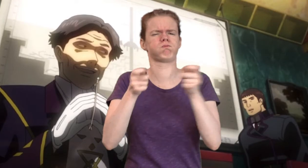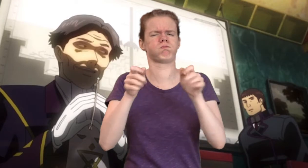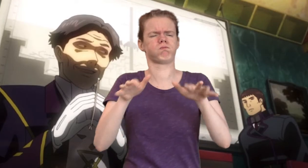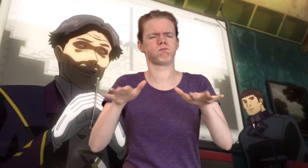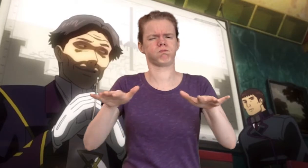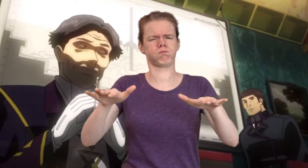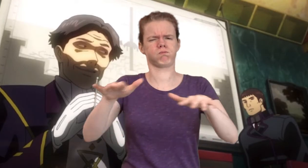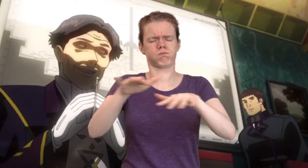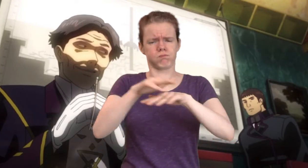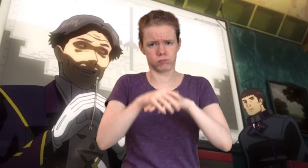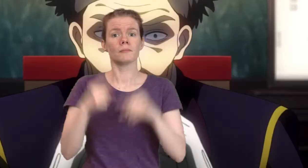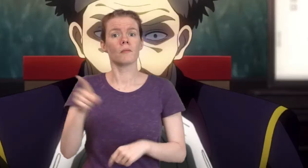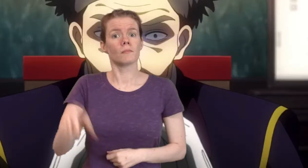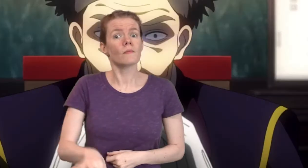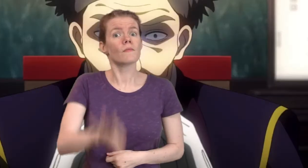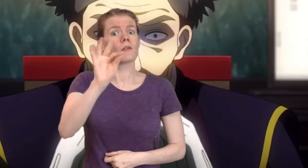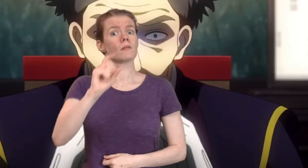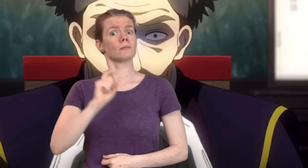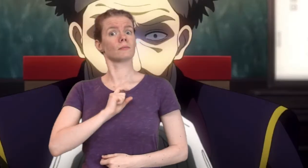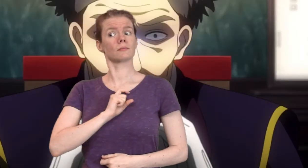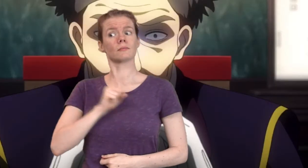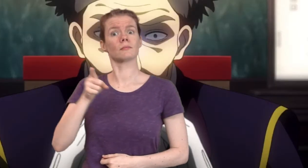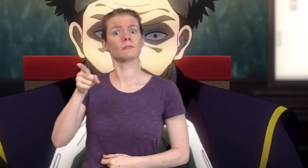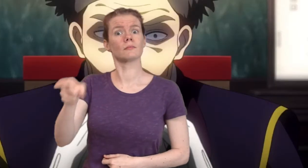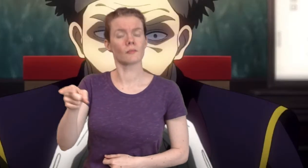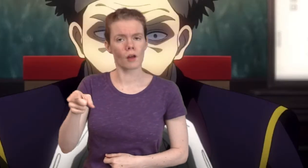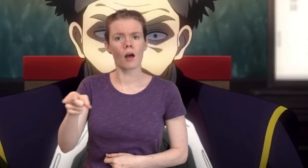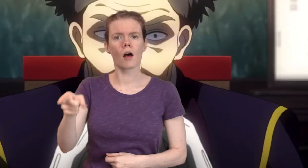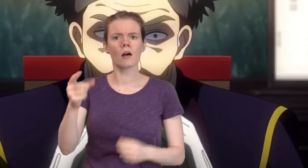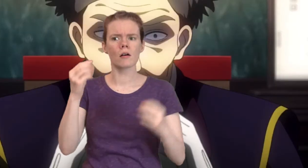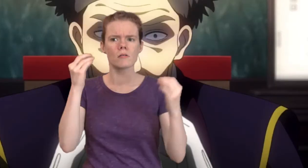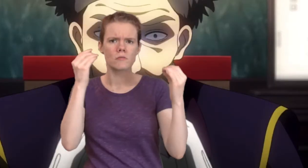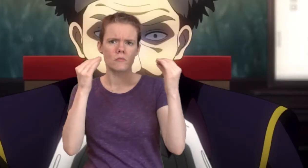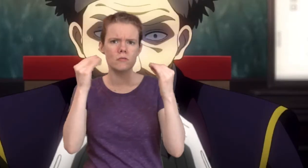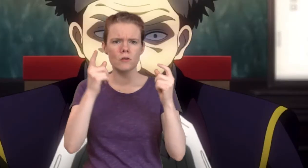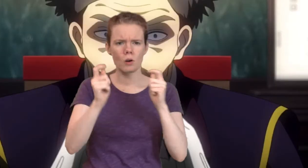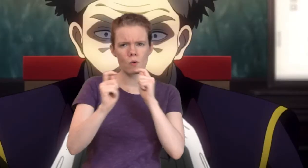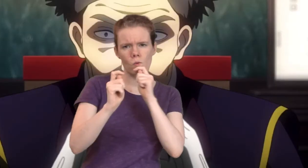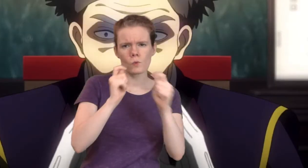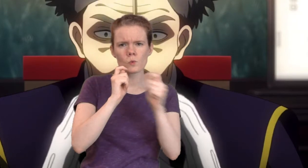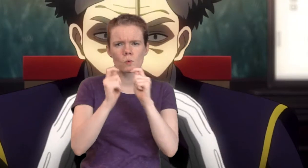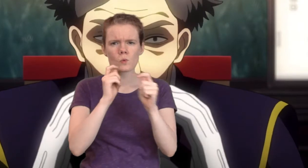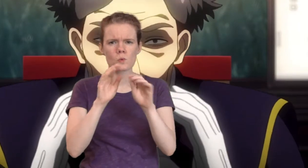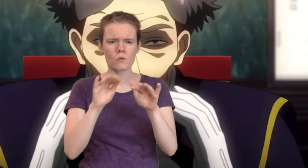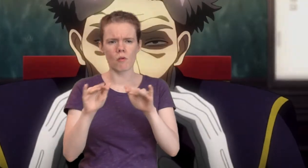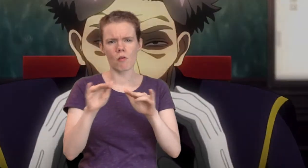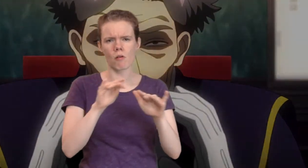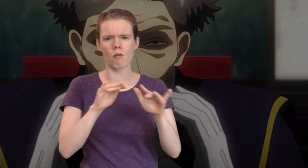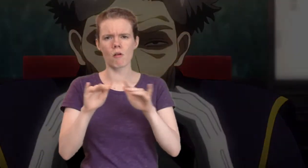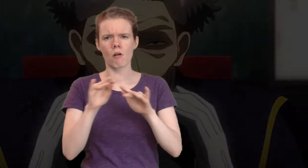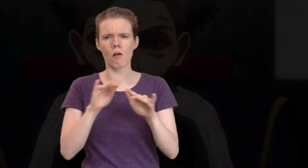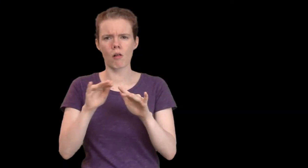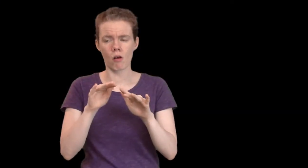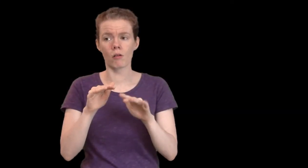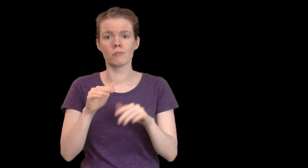When he finds Patema, he plots to gain benefit from her.